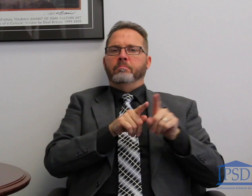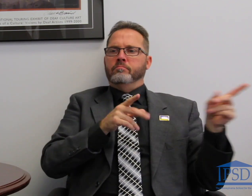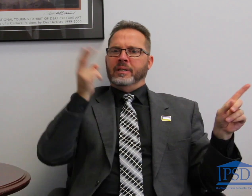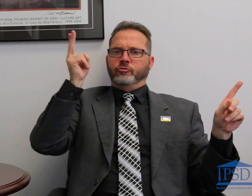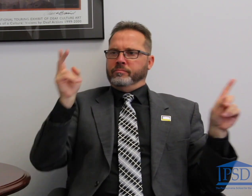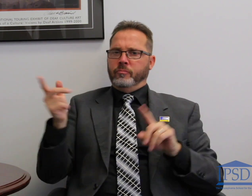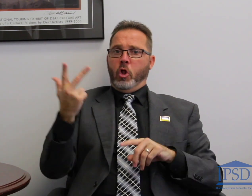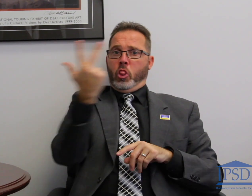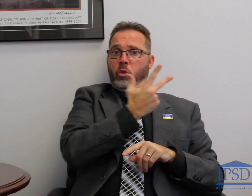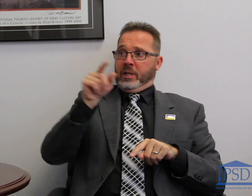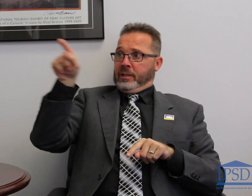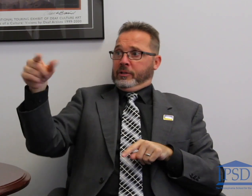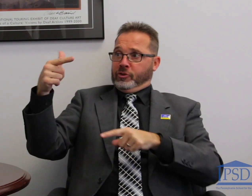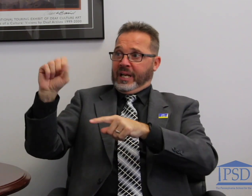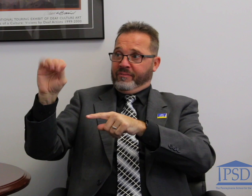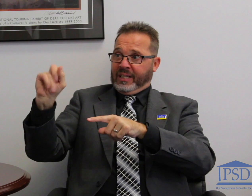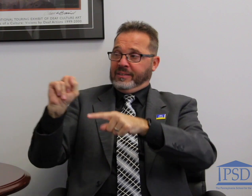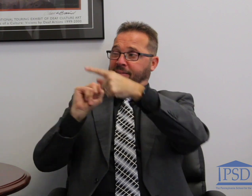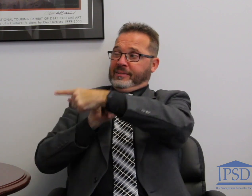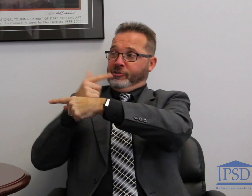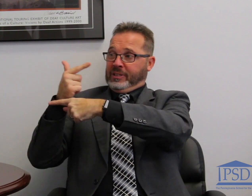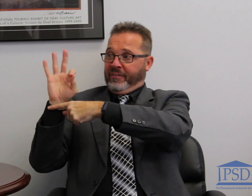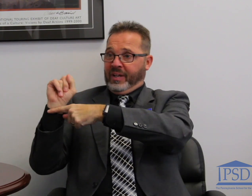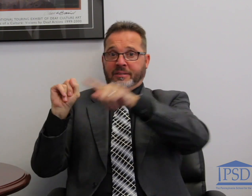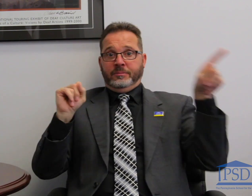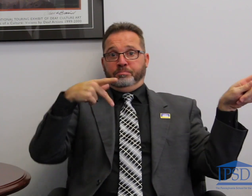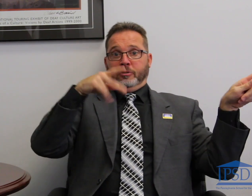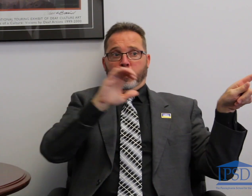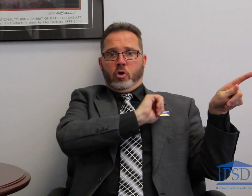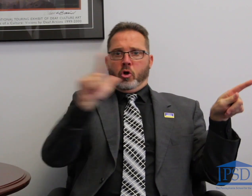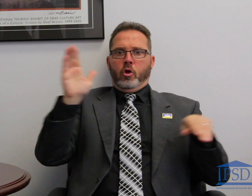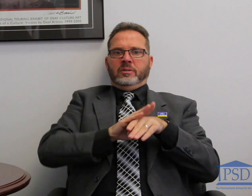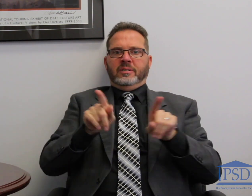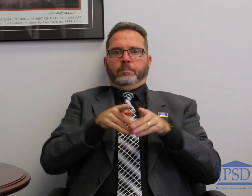about those schools as well. They include GFS, GSFS, and also Penn Charter. The four of us